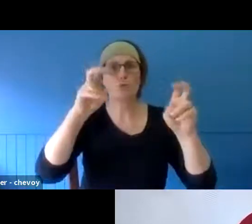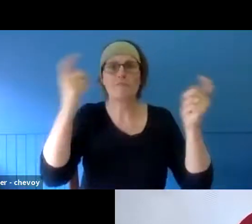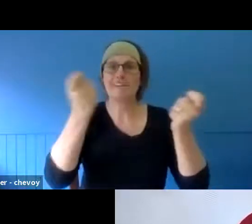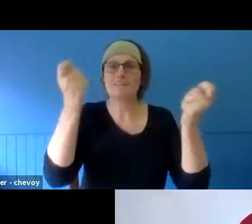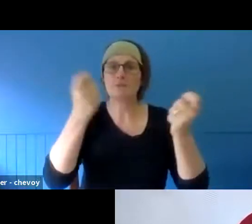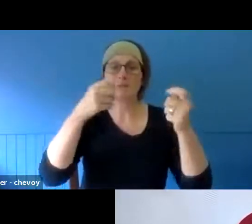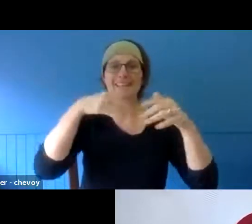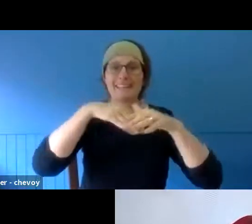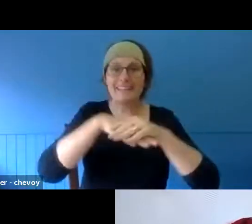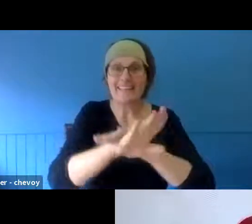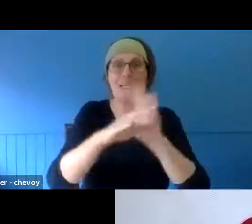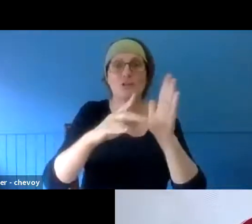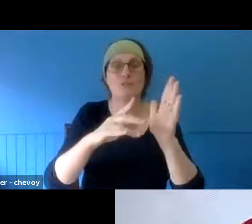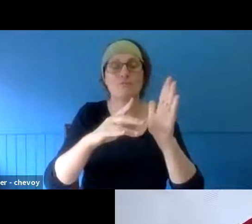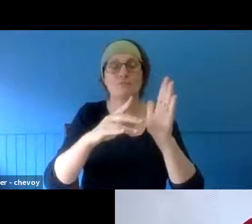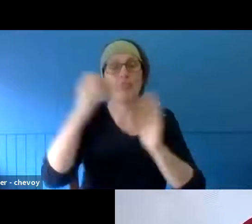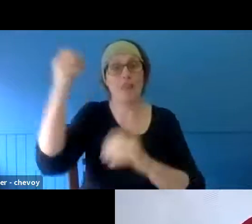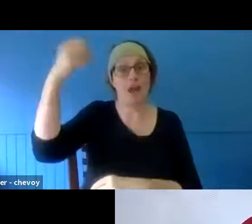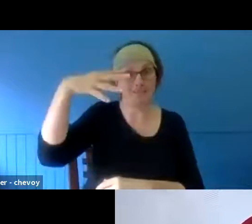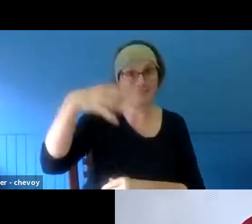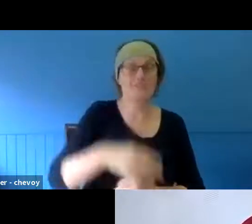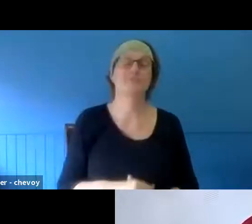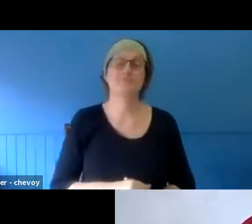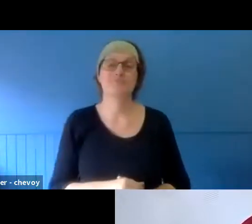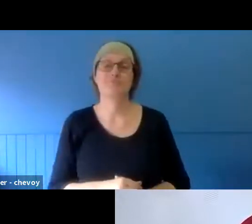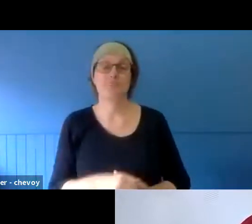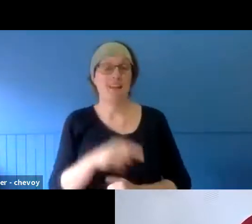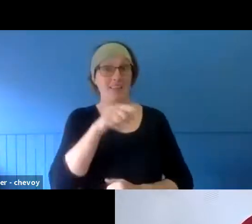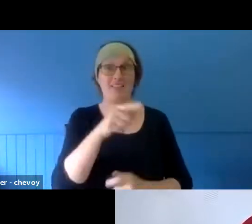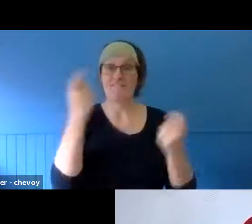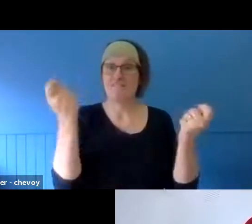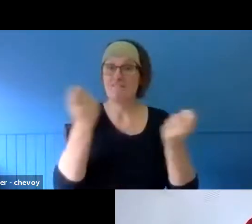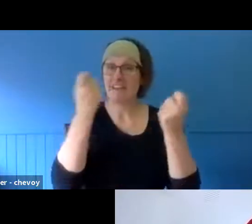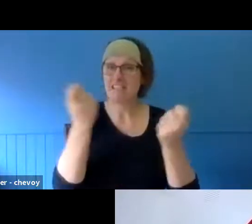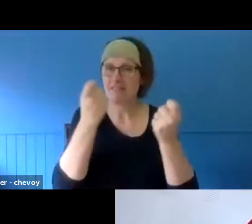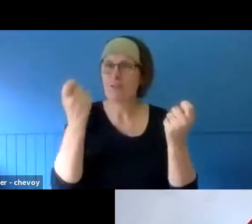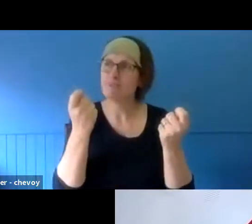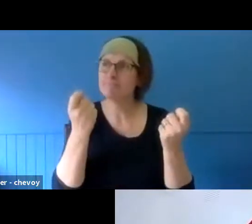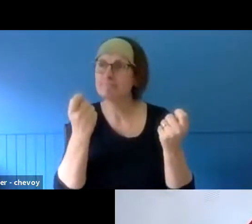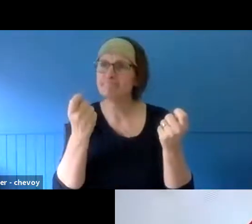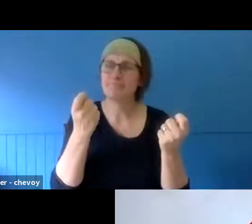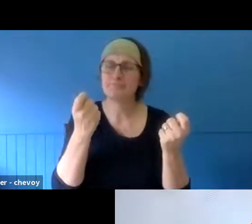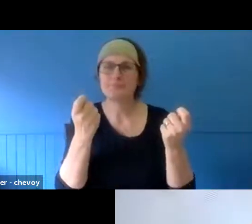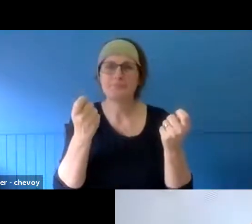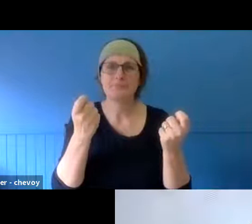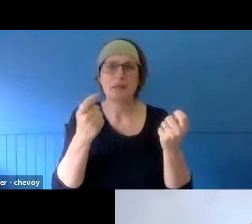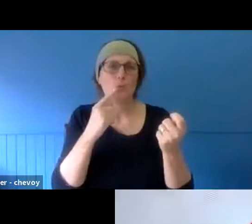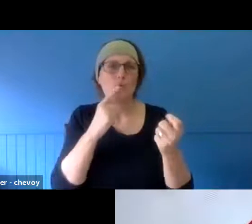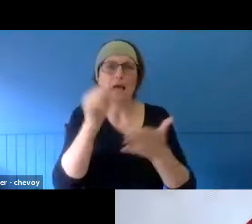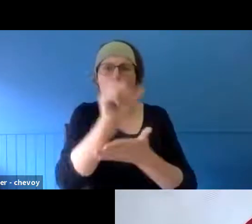an initiative that started off as fairly unstructured artistic